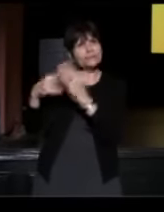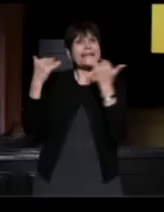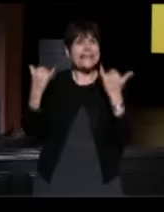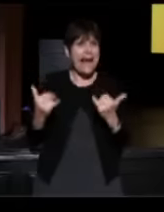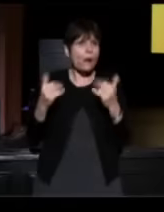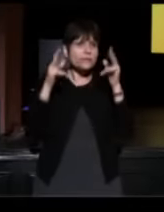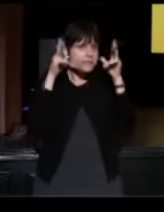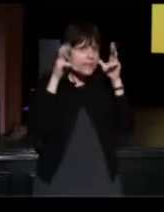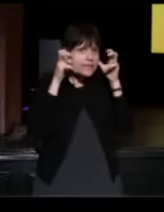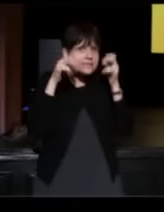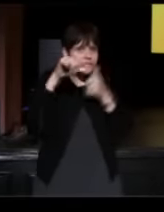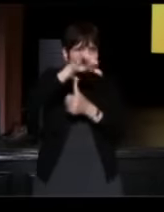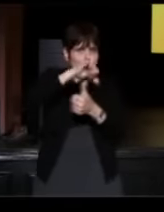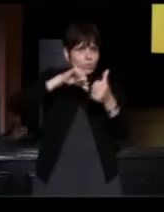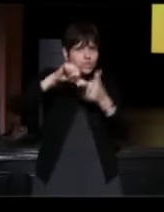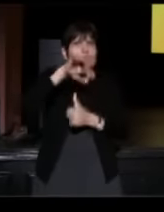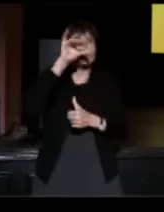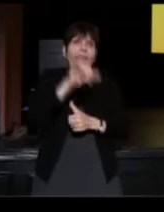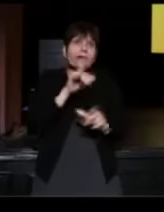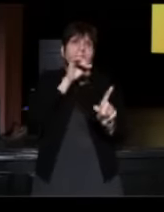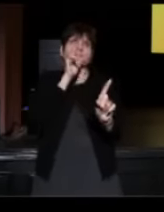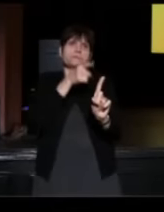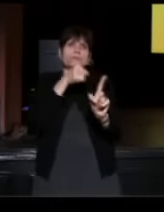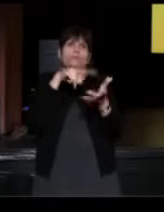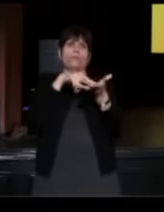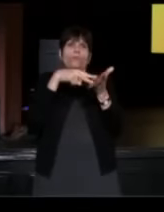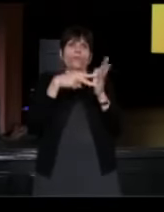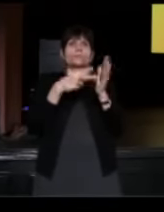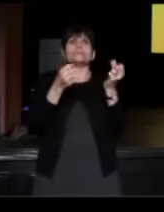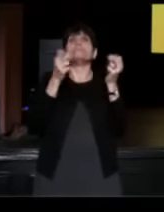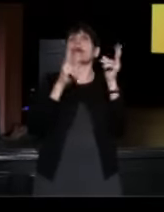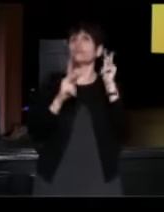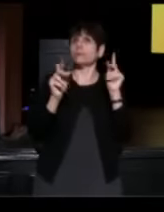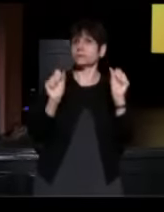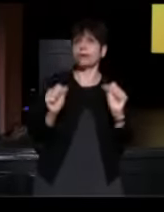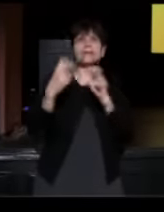and I wanted to give as many people as possible the chance to sit and be listened to,